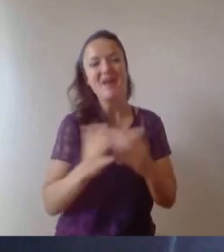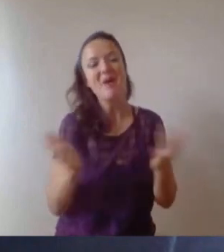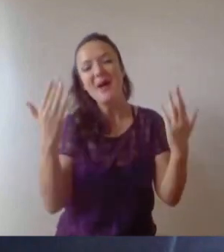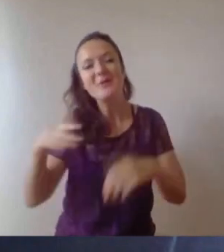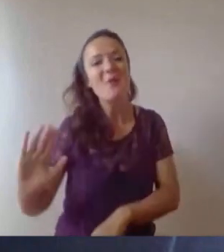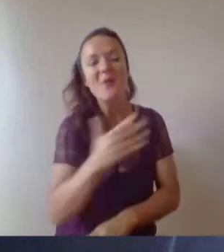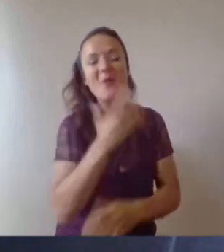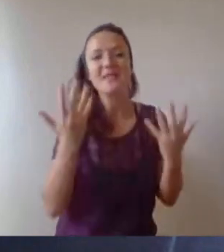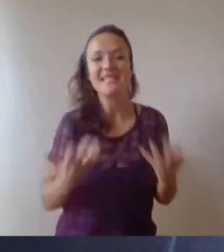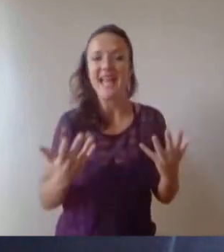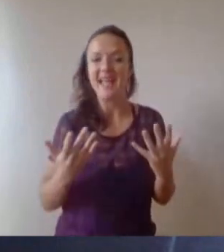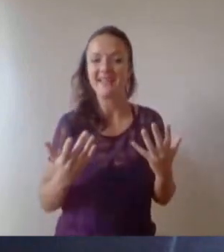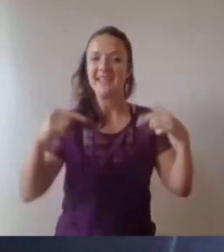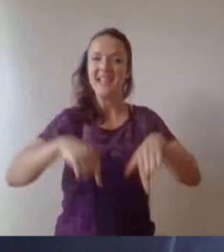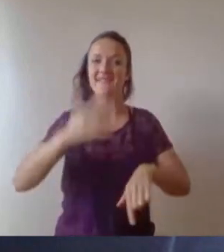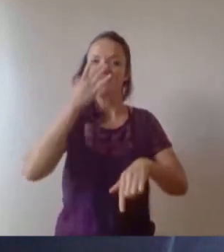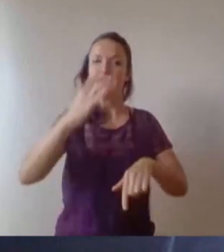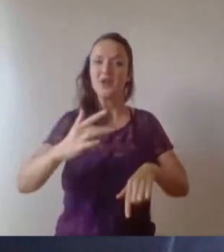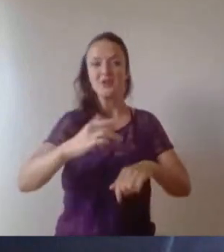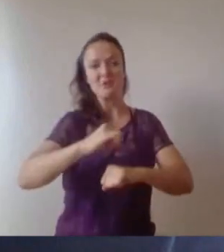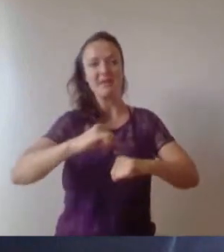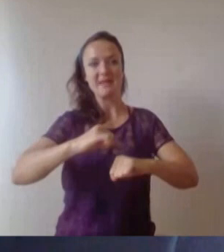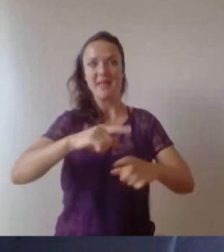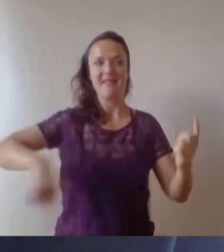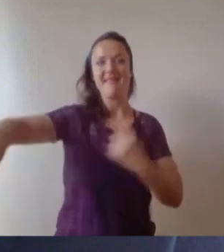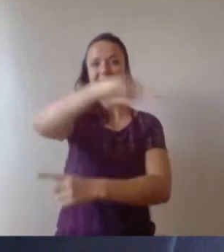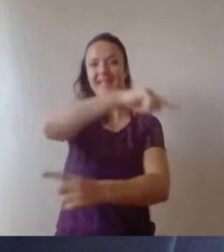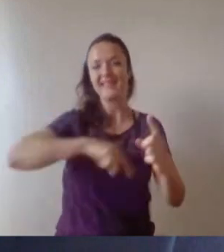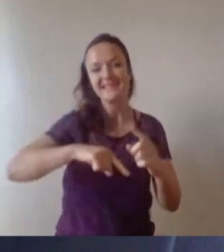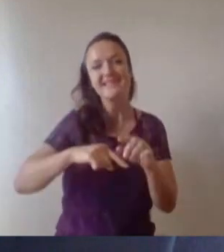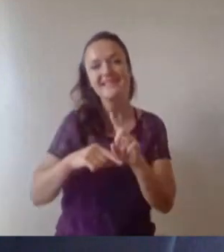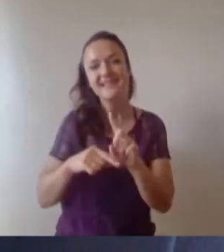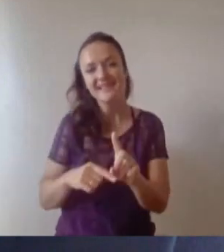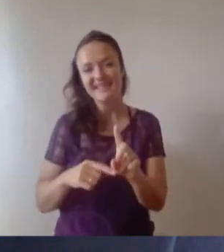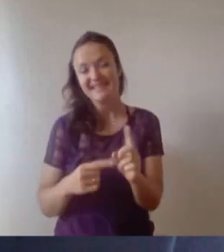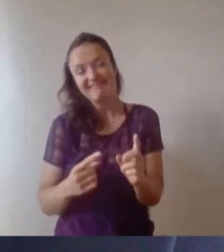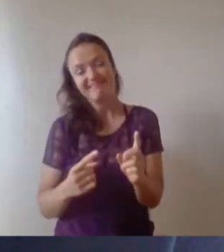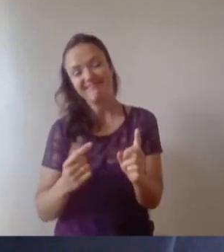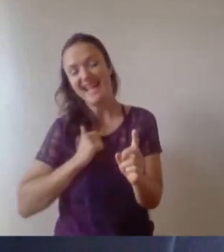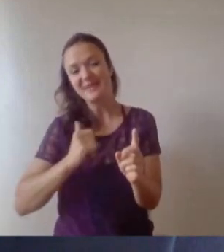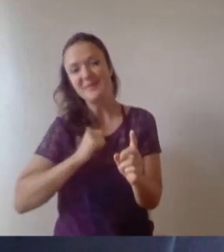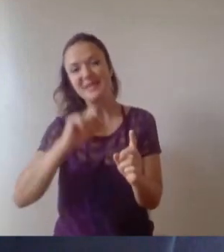when of course we expected to be welcoming you in person at a graduation ceremony, that would have been taking place this